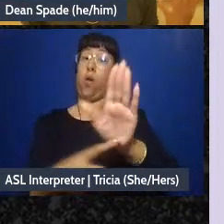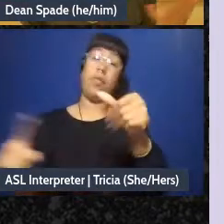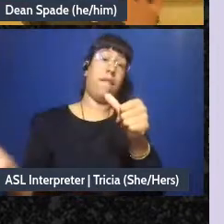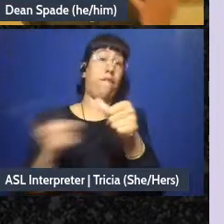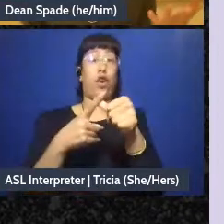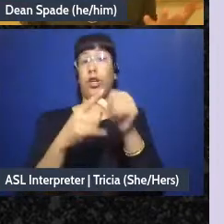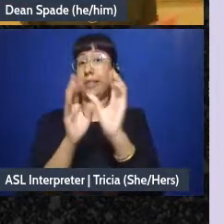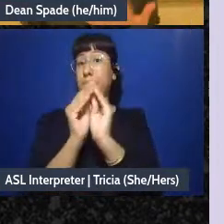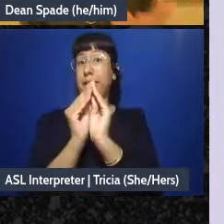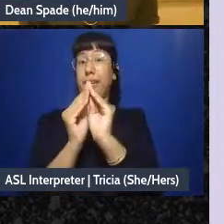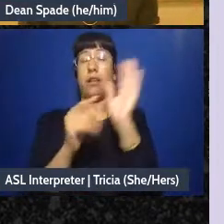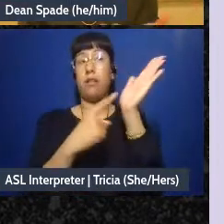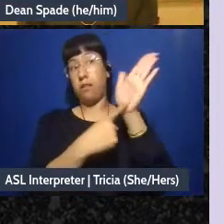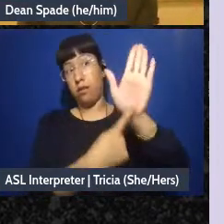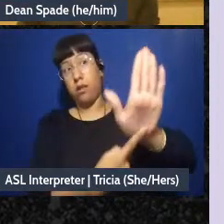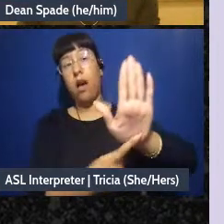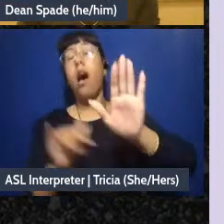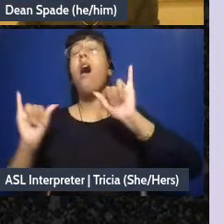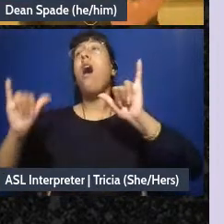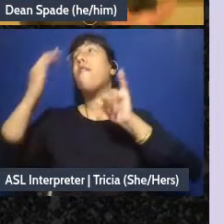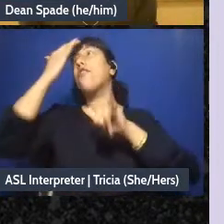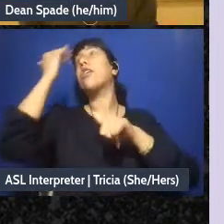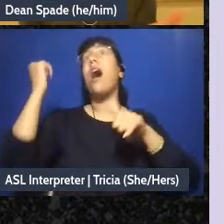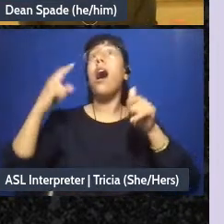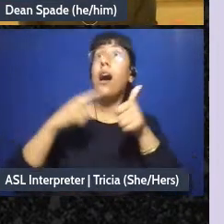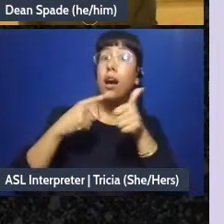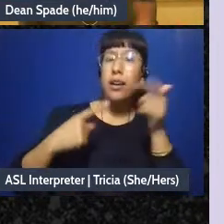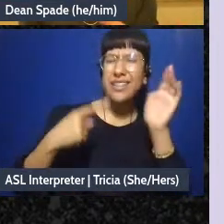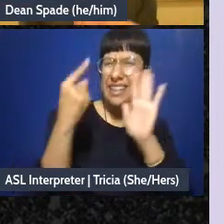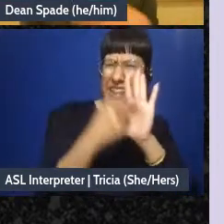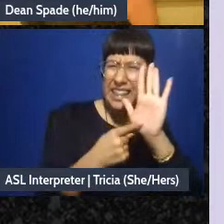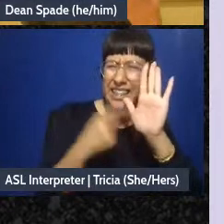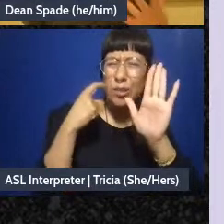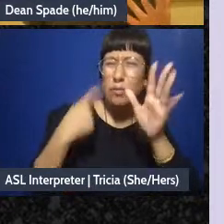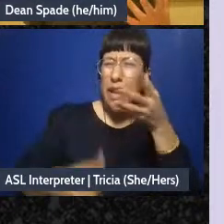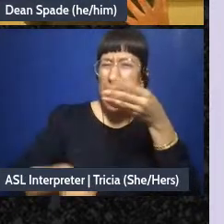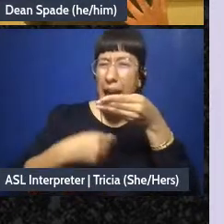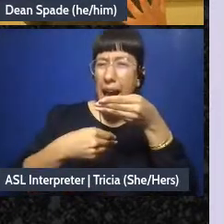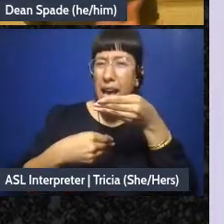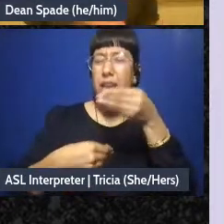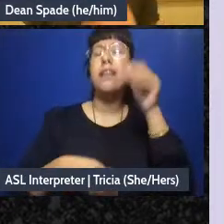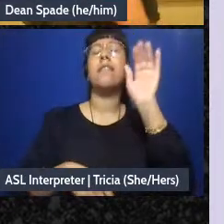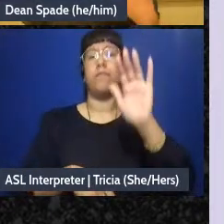we forgot we need to talk about this too can we find time for that” Like, just making sure people